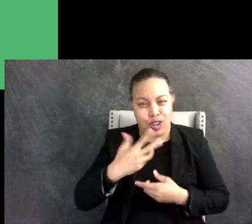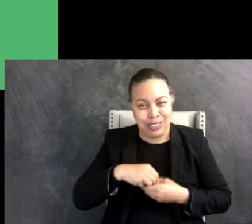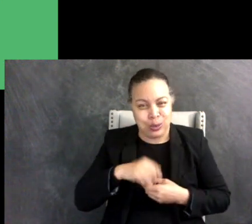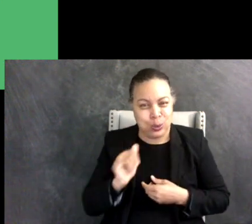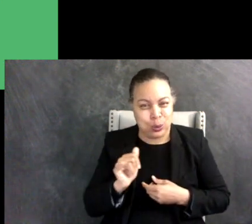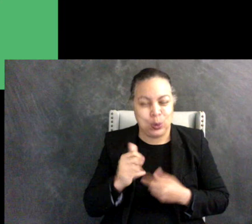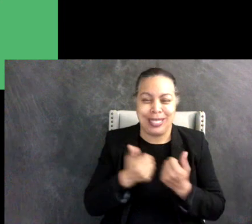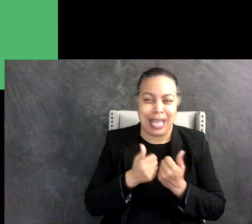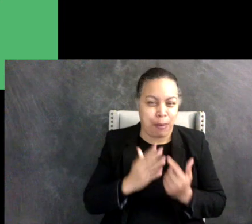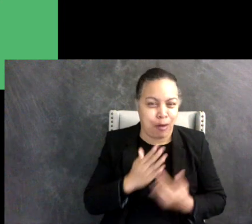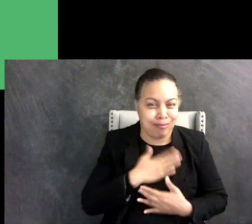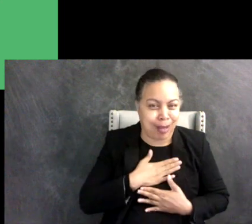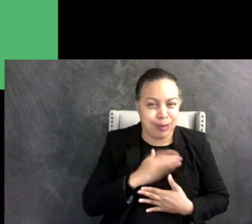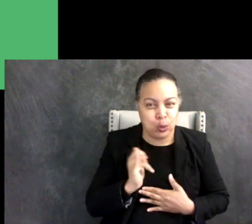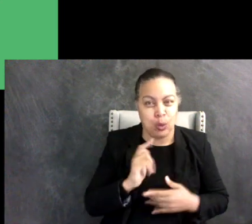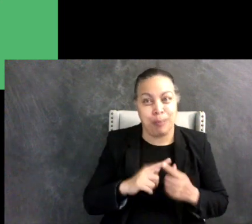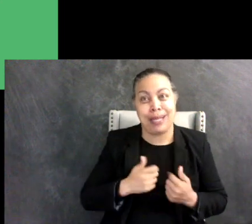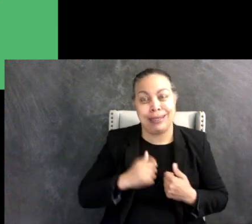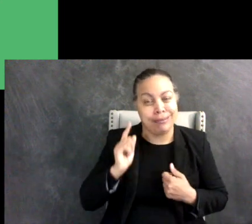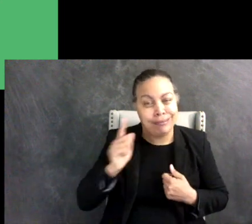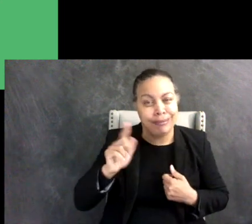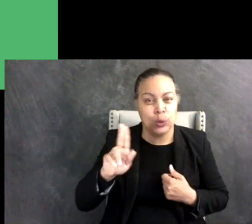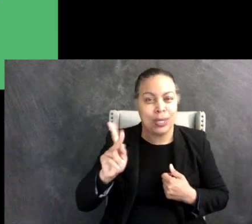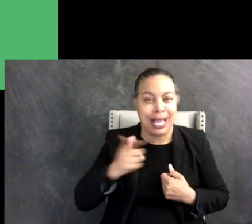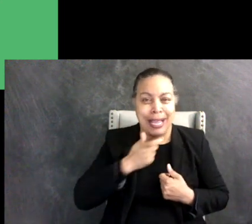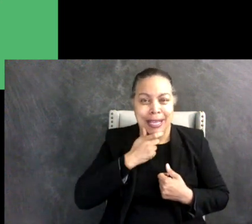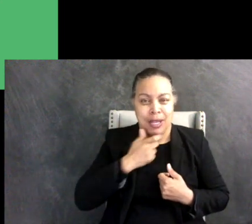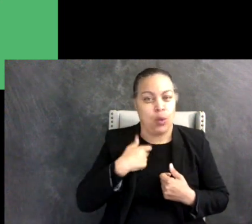all the way in the United Kingdom and we never could have met if it weren't for the internet.